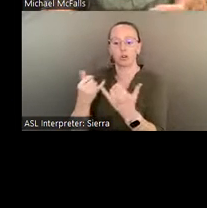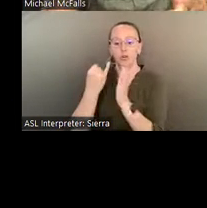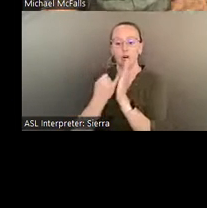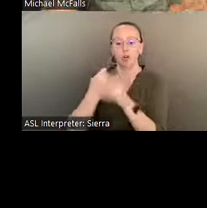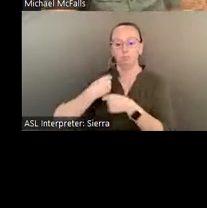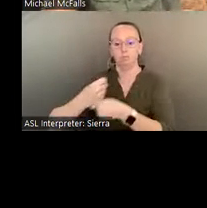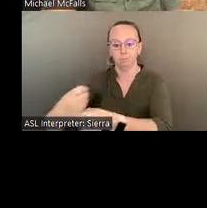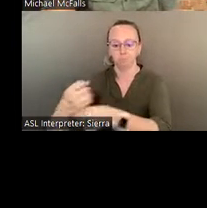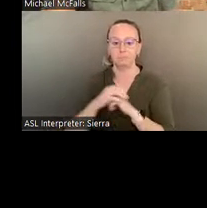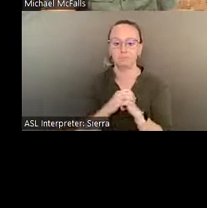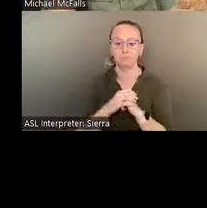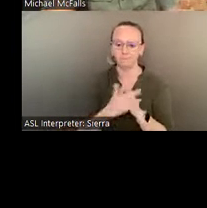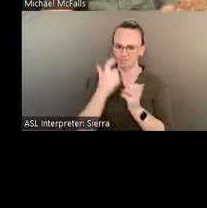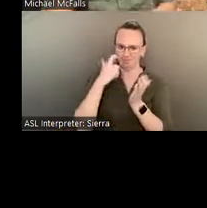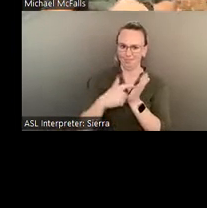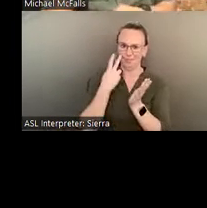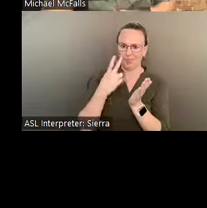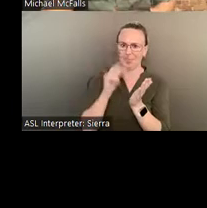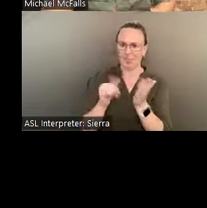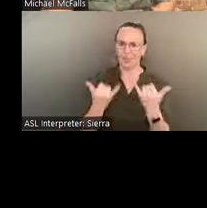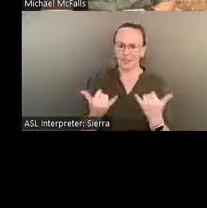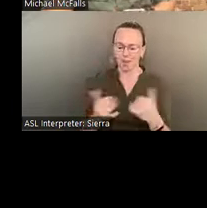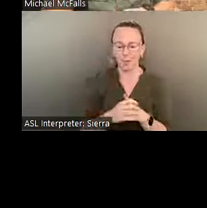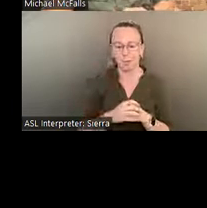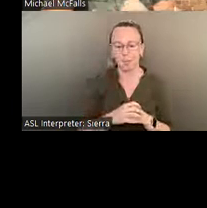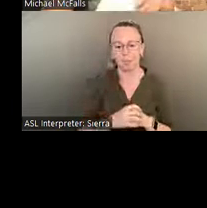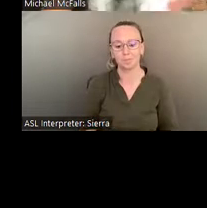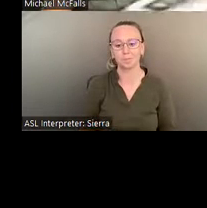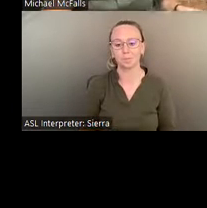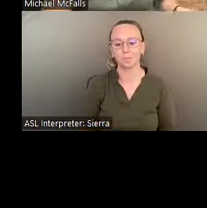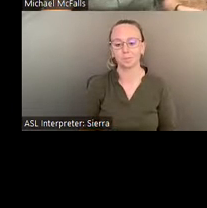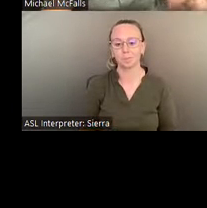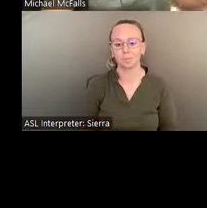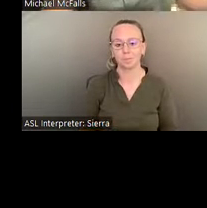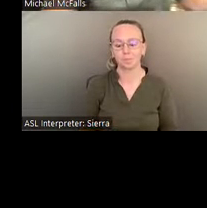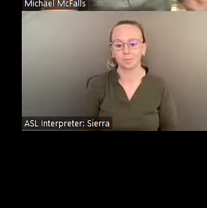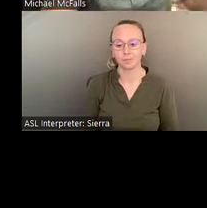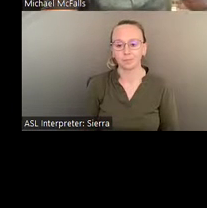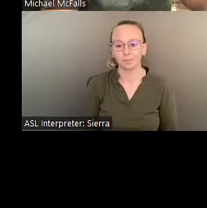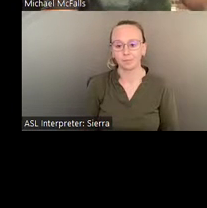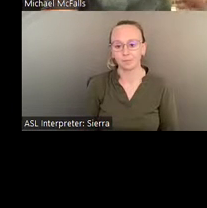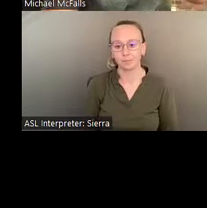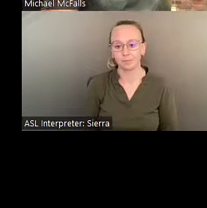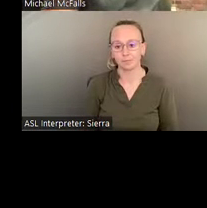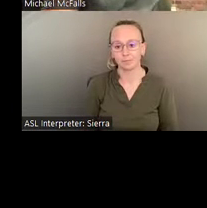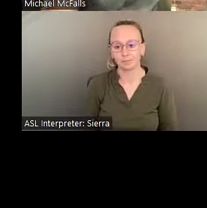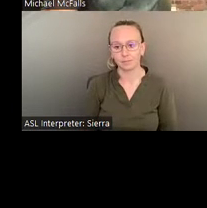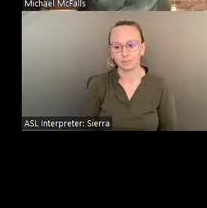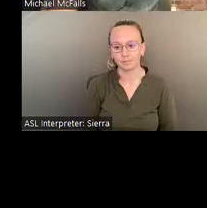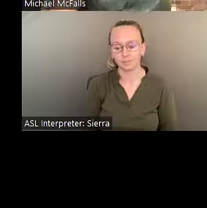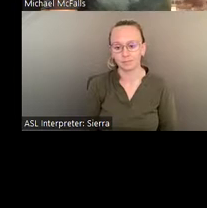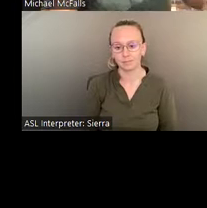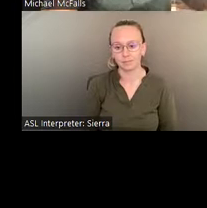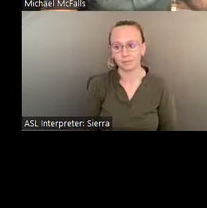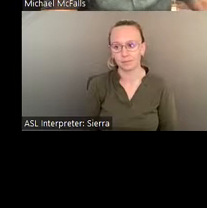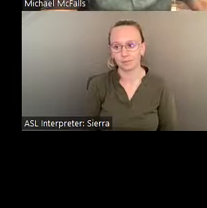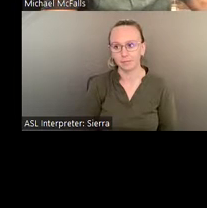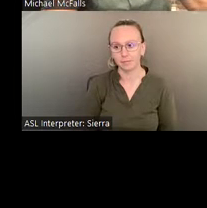and you can see that directly in these images.